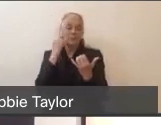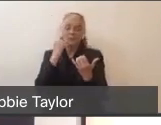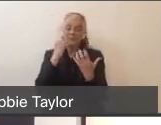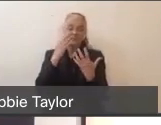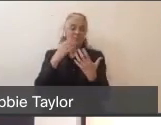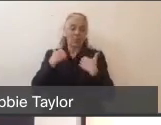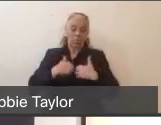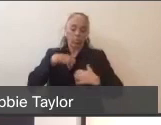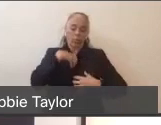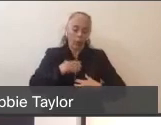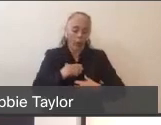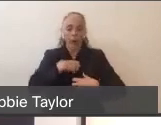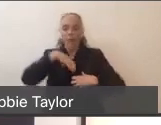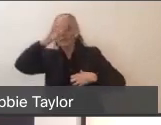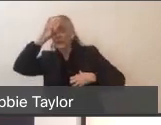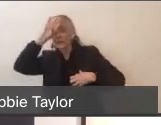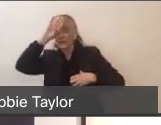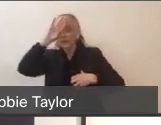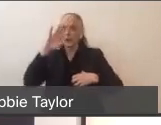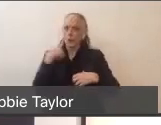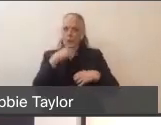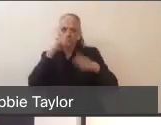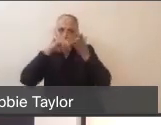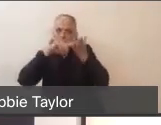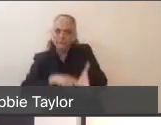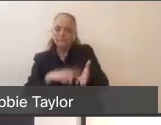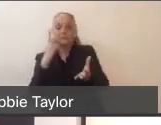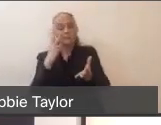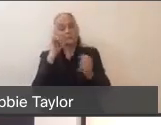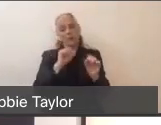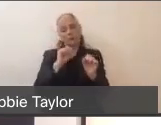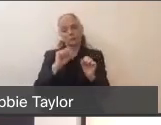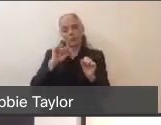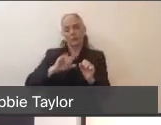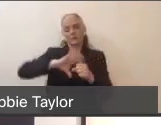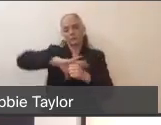This disease can present a lot of different ways. And then we worked to make sure